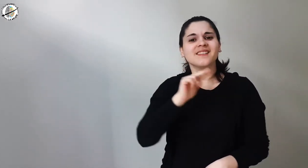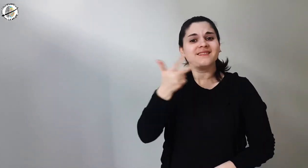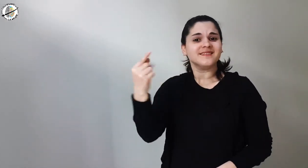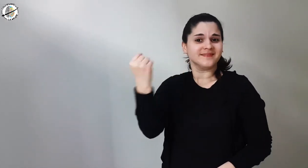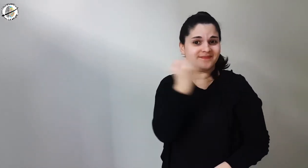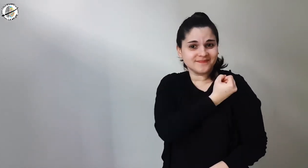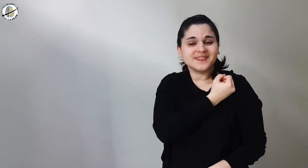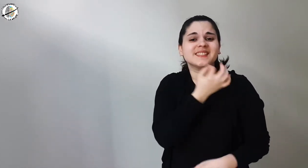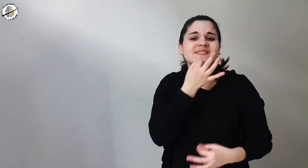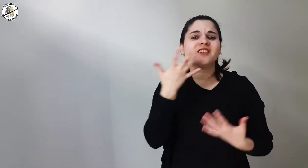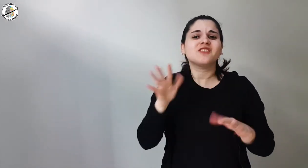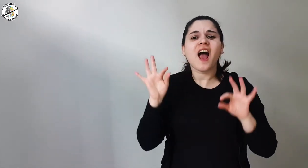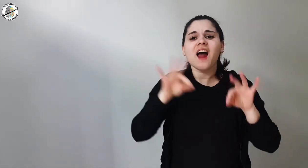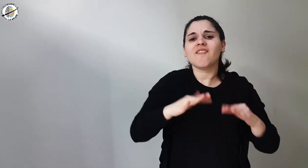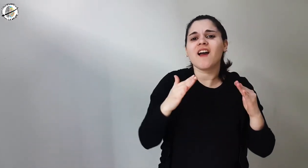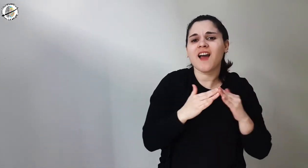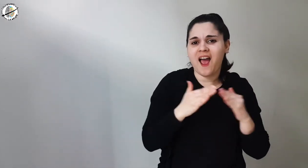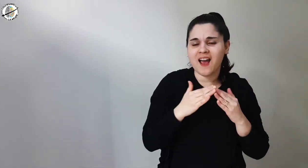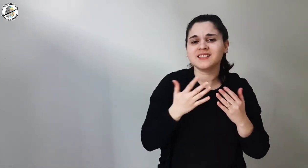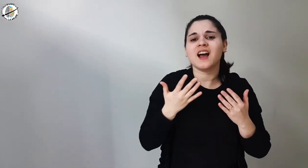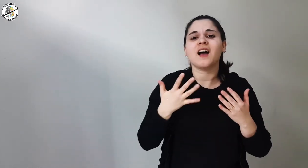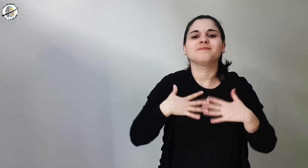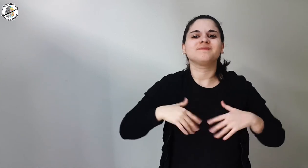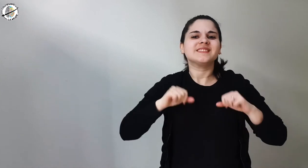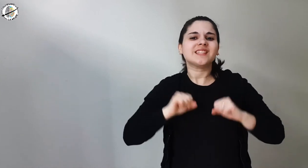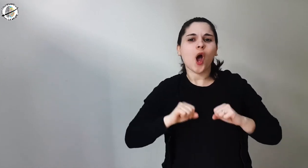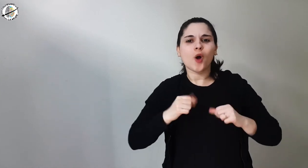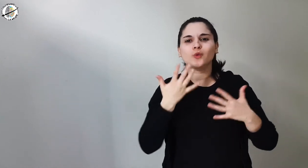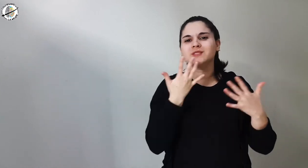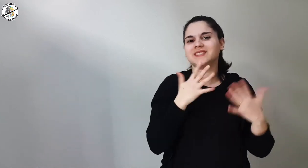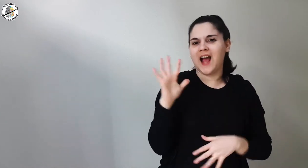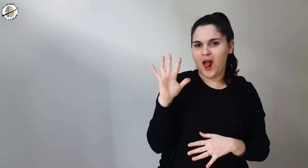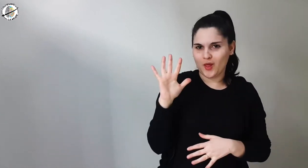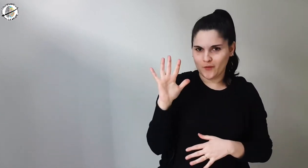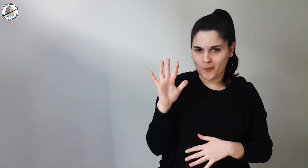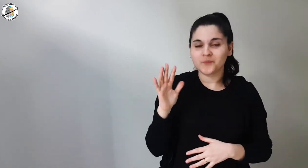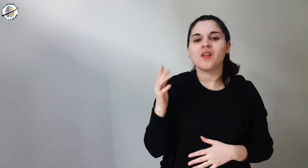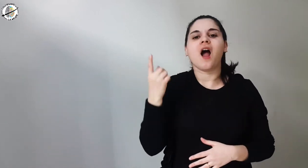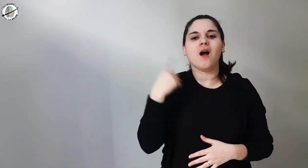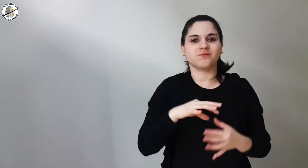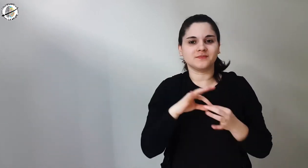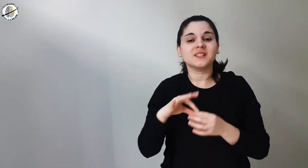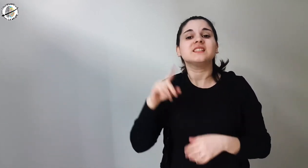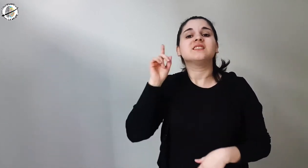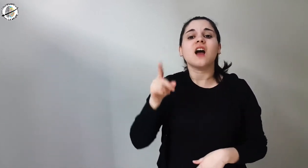The third tattoo indicated that they had returned home safely. Here is the link.